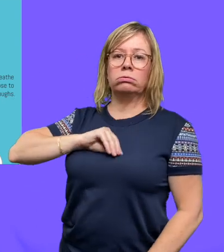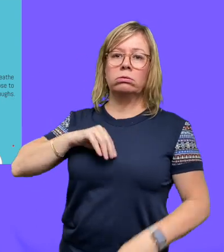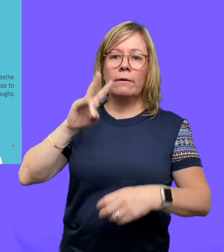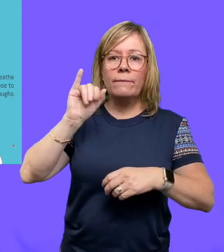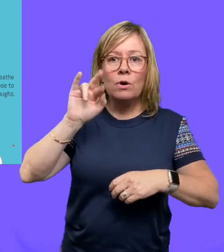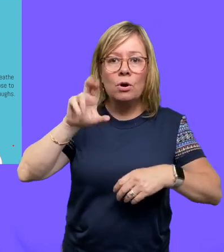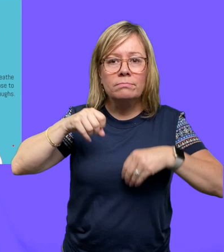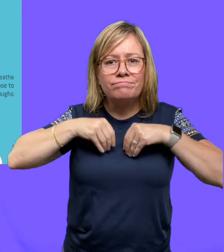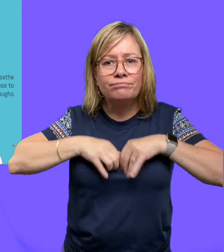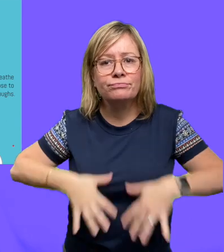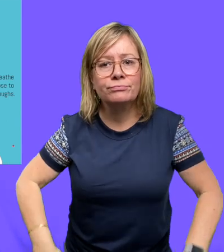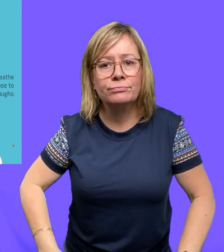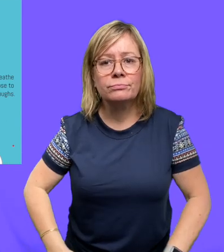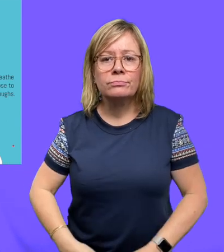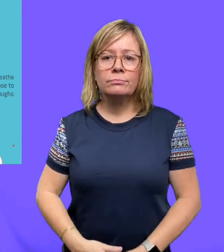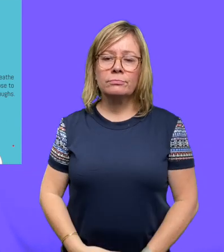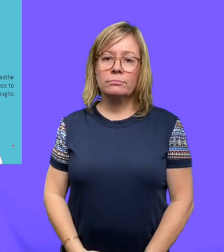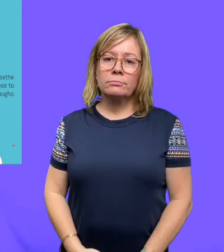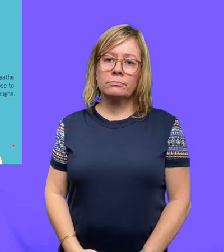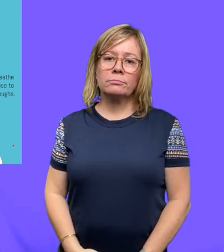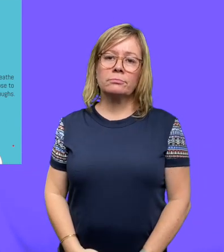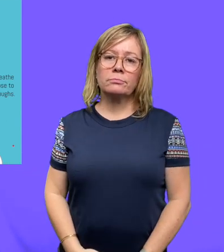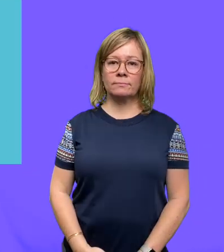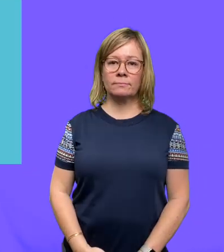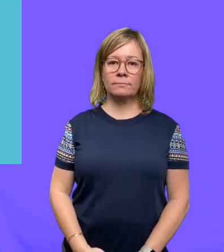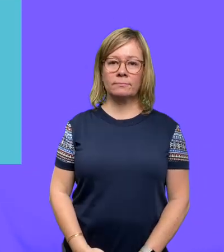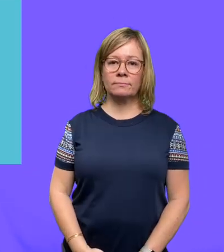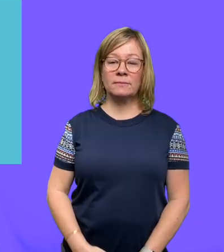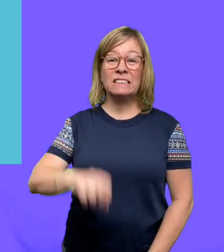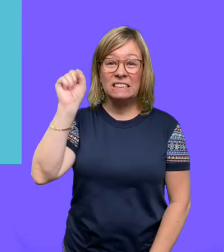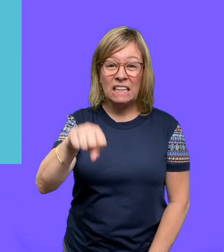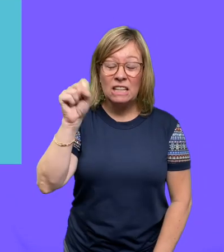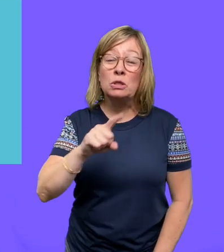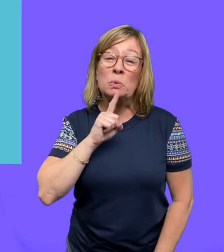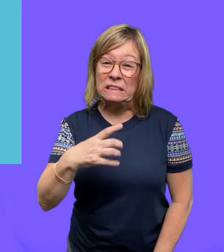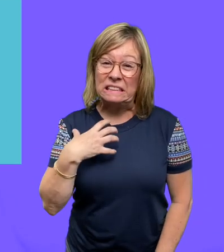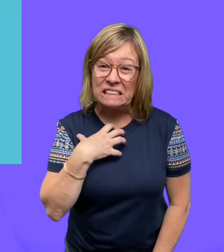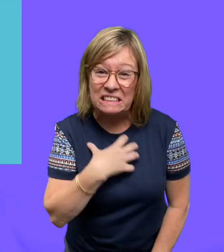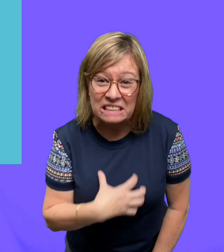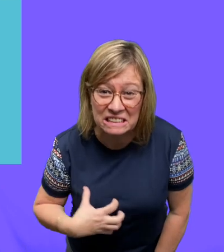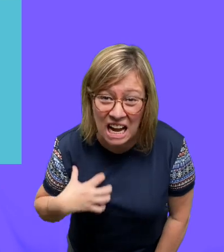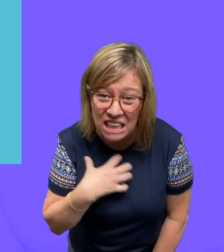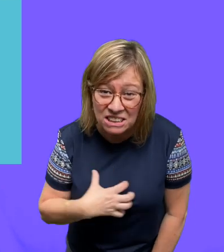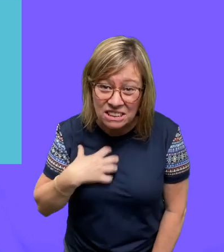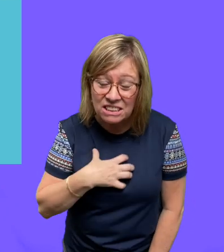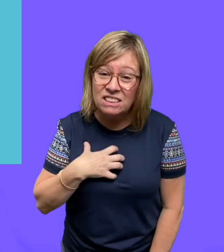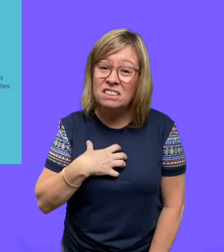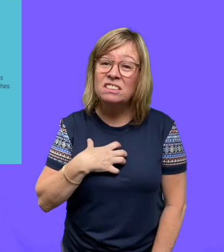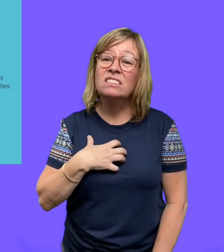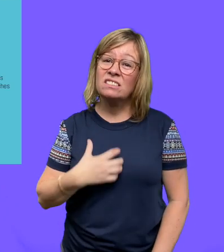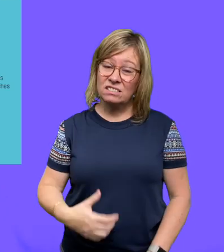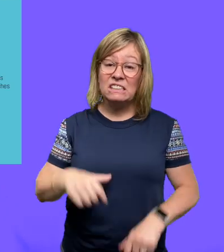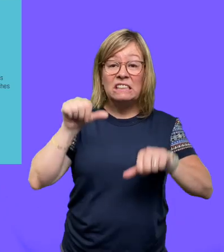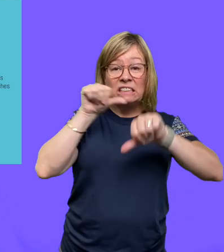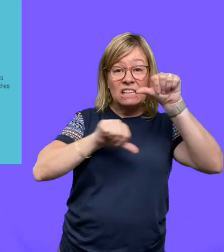some of those bits of snot. You can become infected. Yes, it is disgusting.